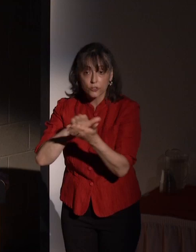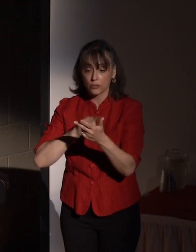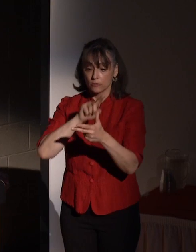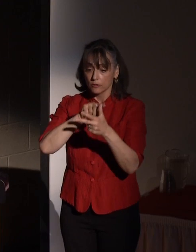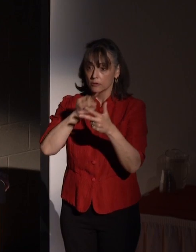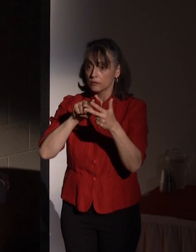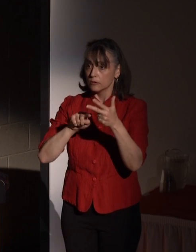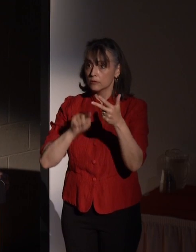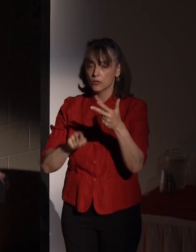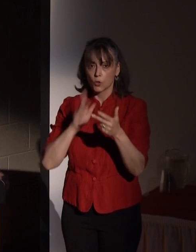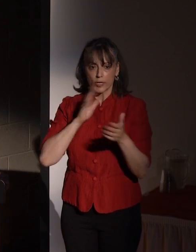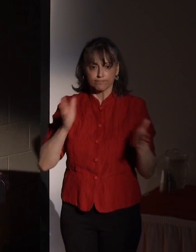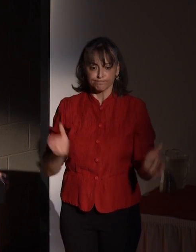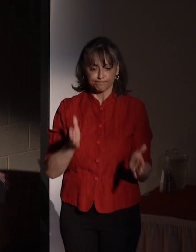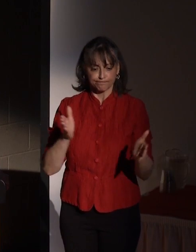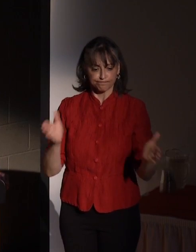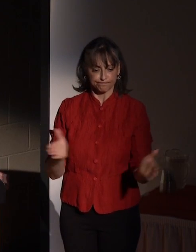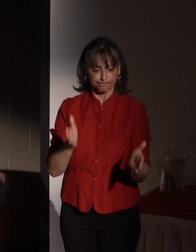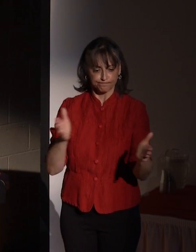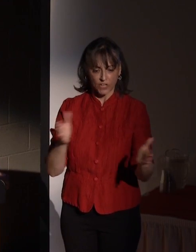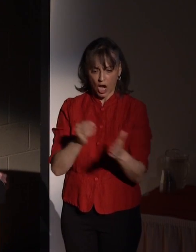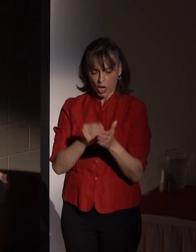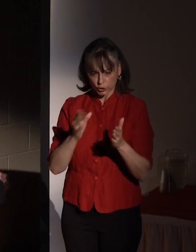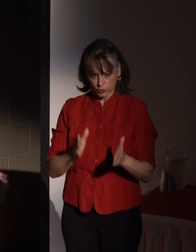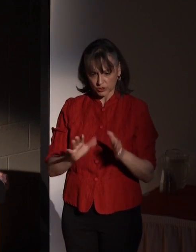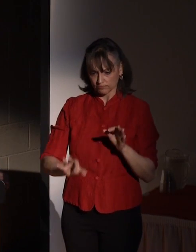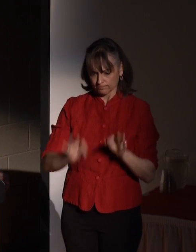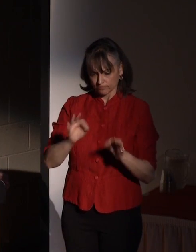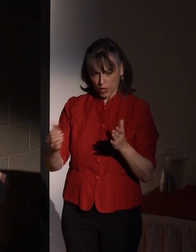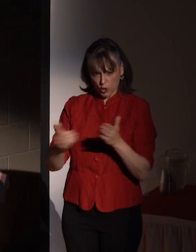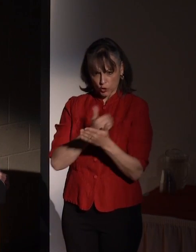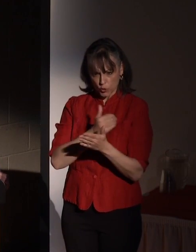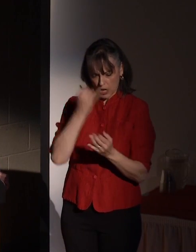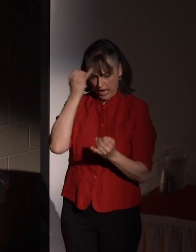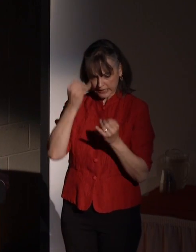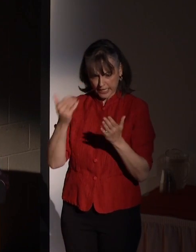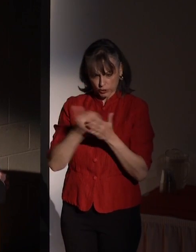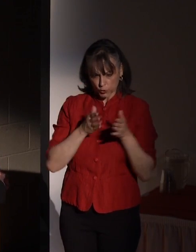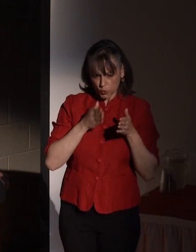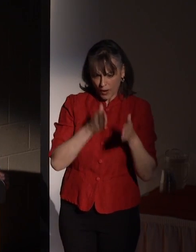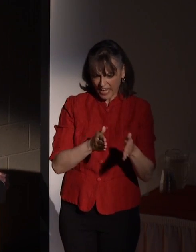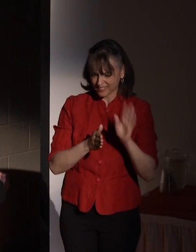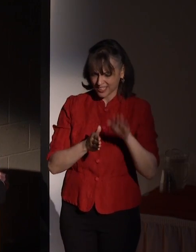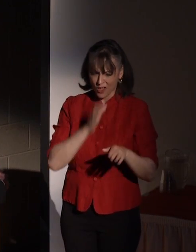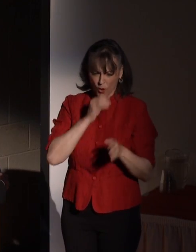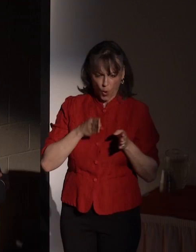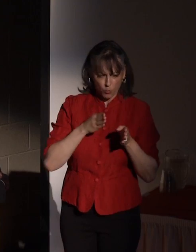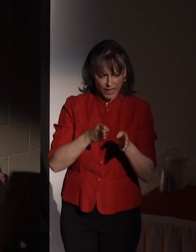evident that students are encouraged to find new solutions, take different paths and to look at things from a